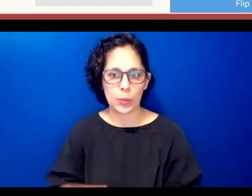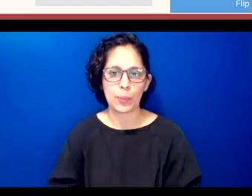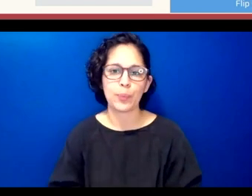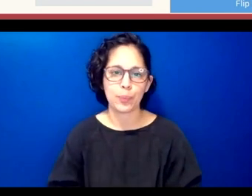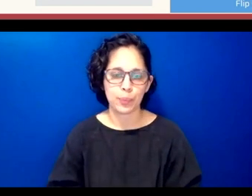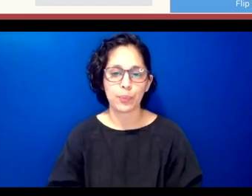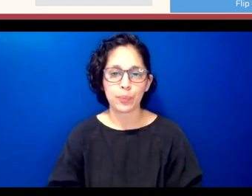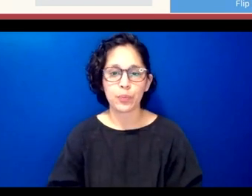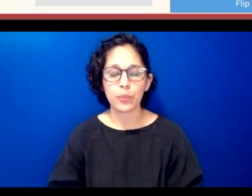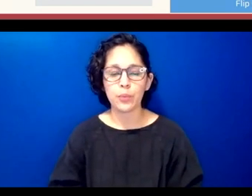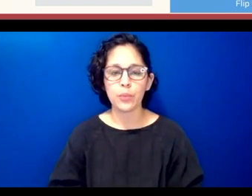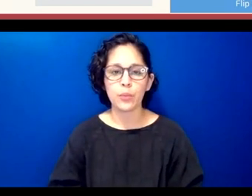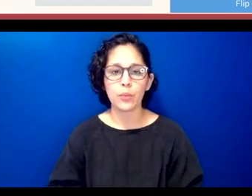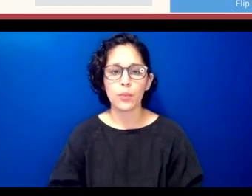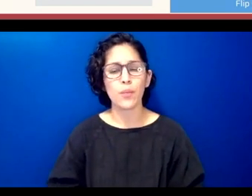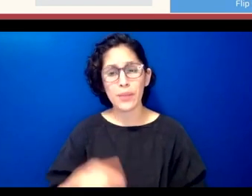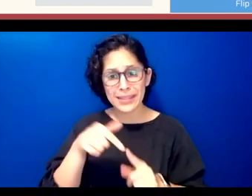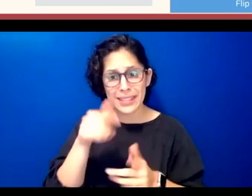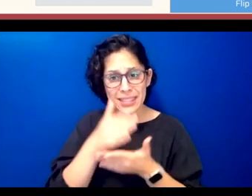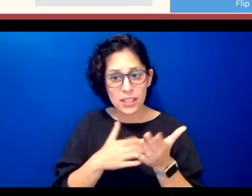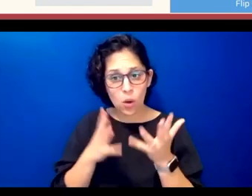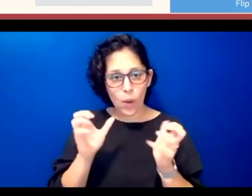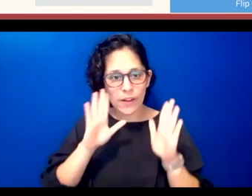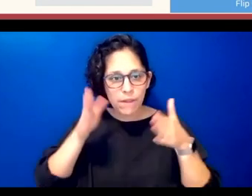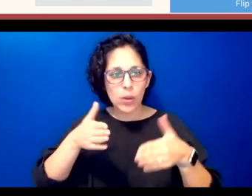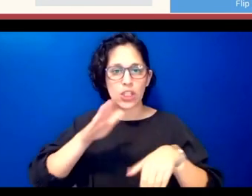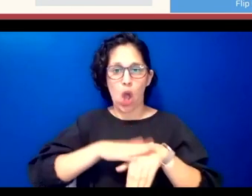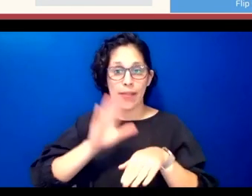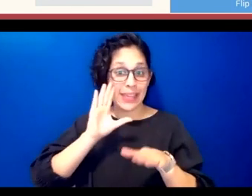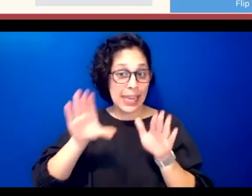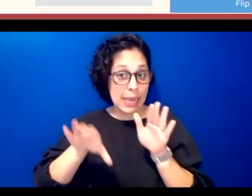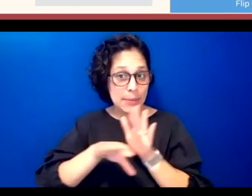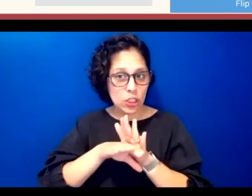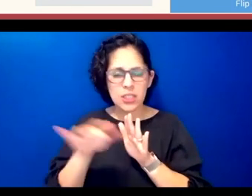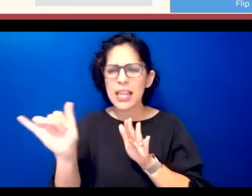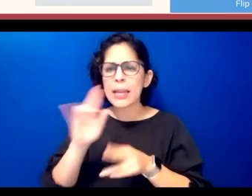and i wanted to focus in this section on the images so like i said rosetta stone can provide